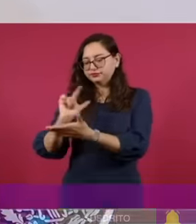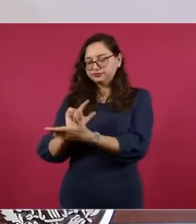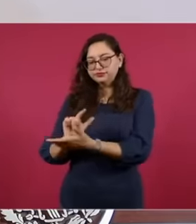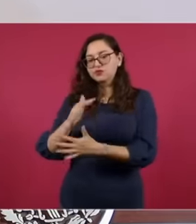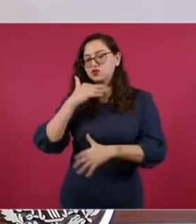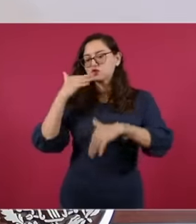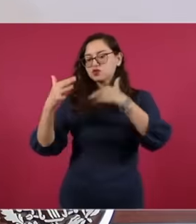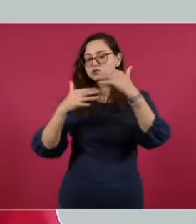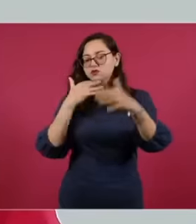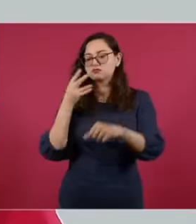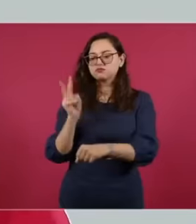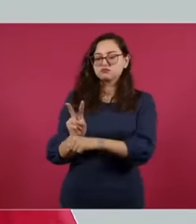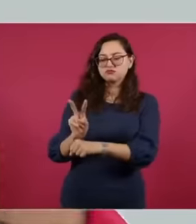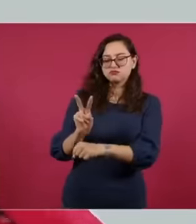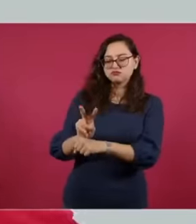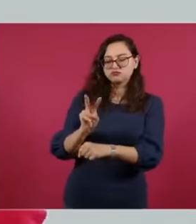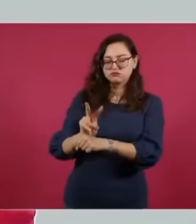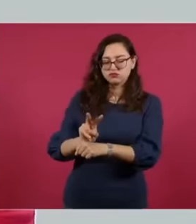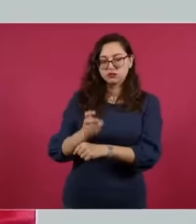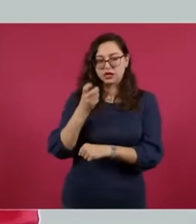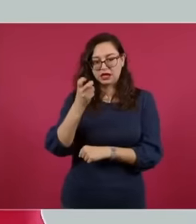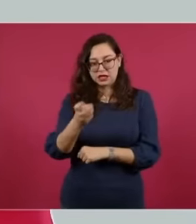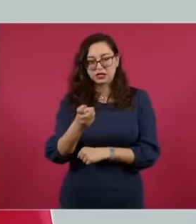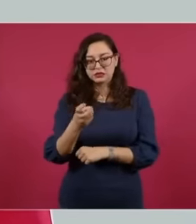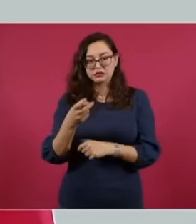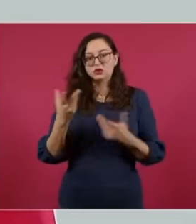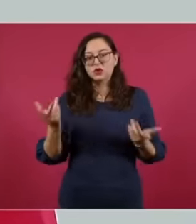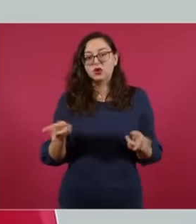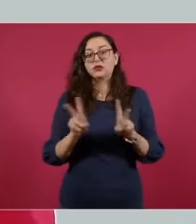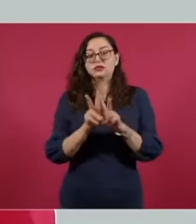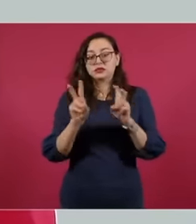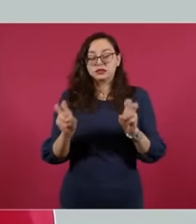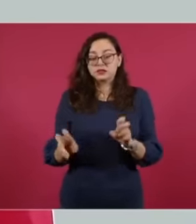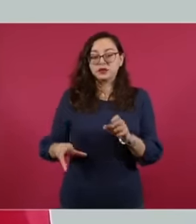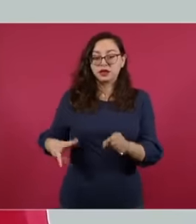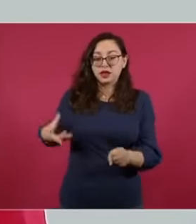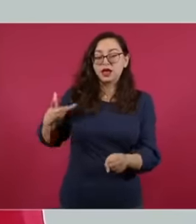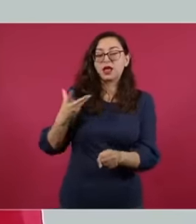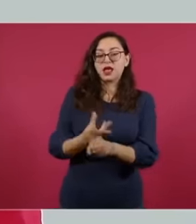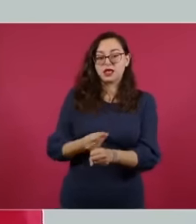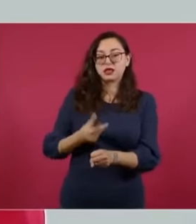So this would be for the part of the remediation plan that, as we can see, is already